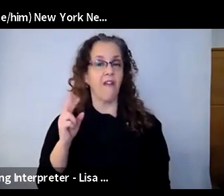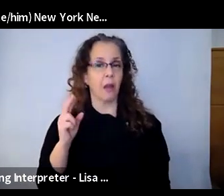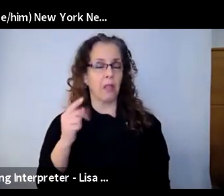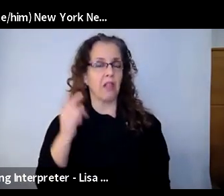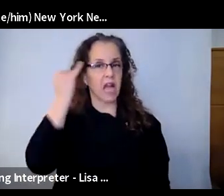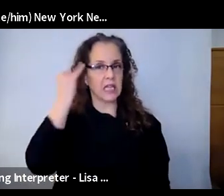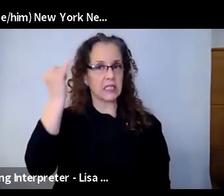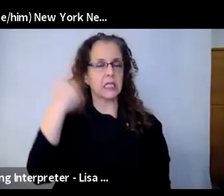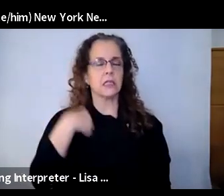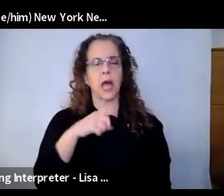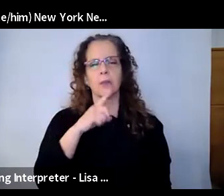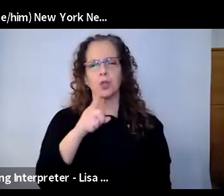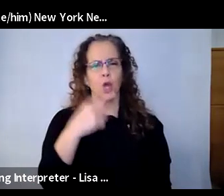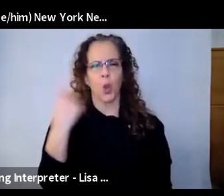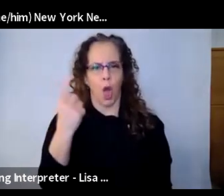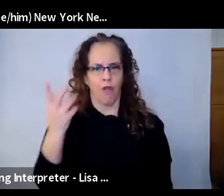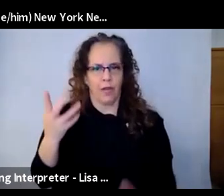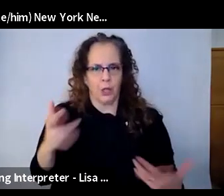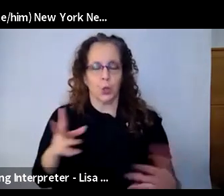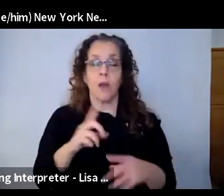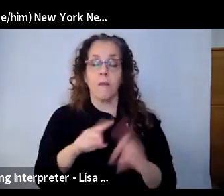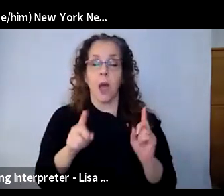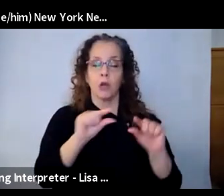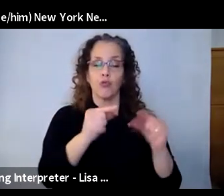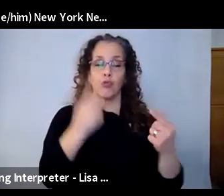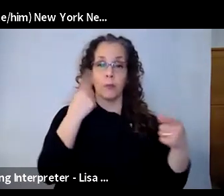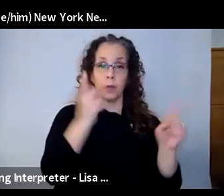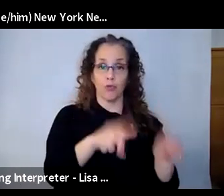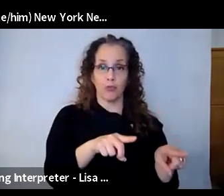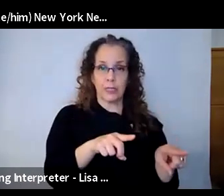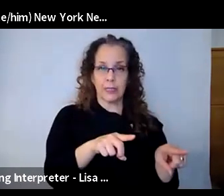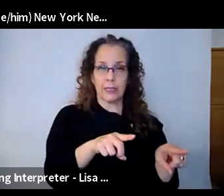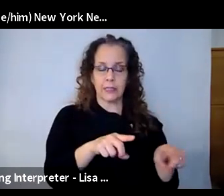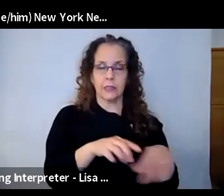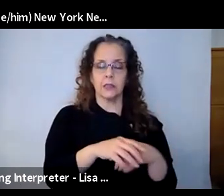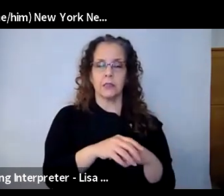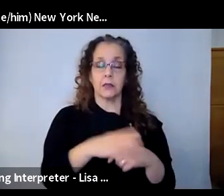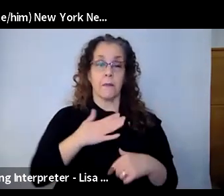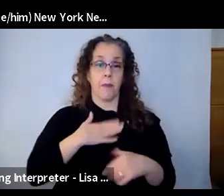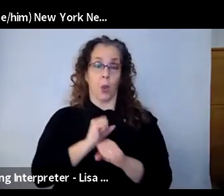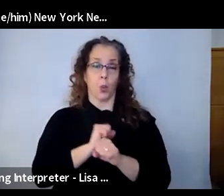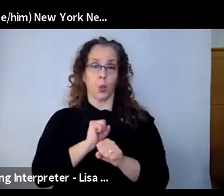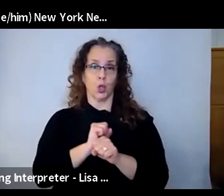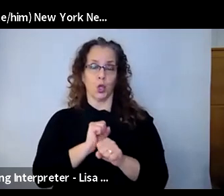group agreements, but in my my own work, there are two